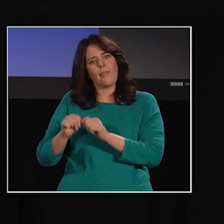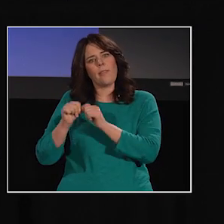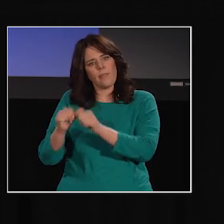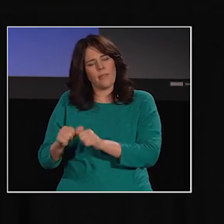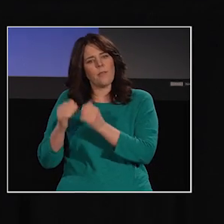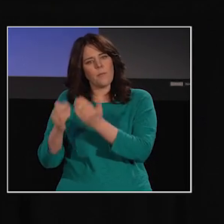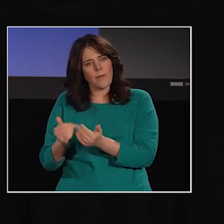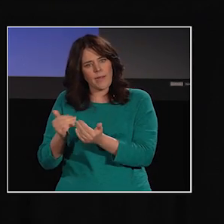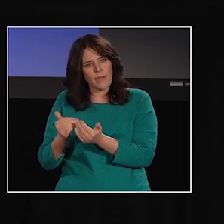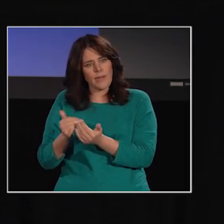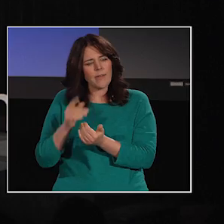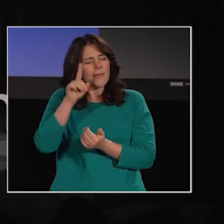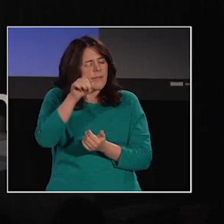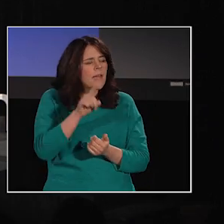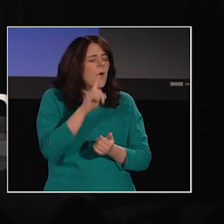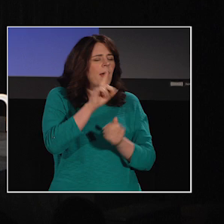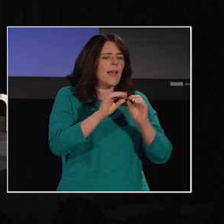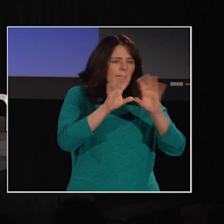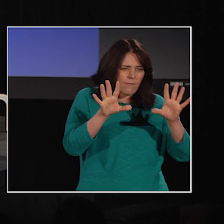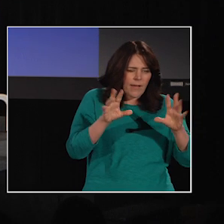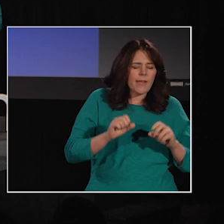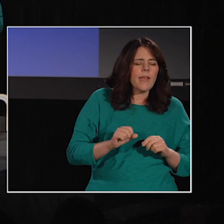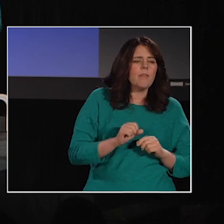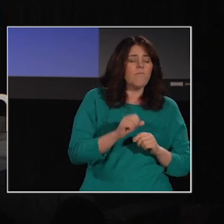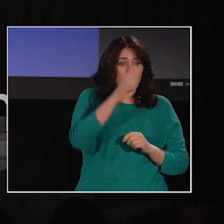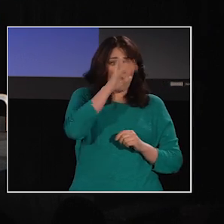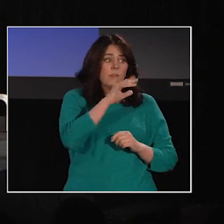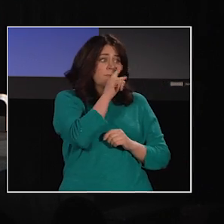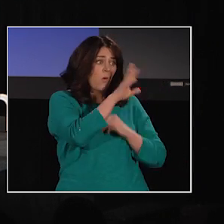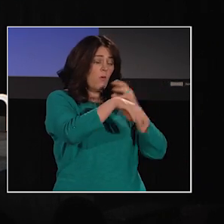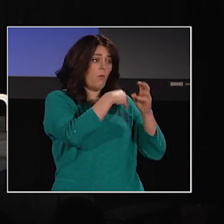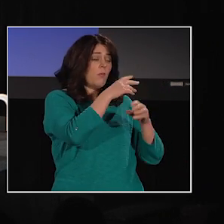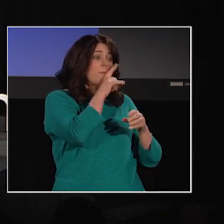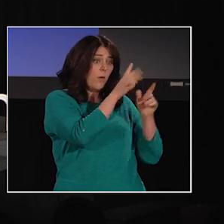I should clarify here that just as there are many different spoken languages in the world,